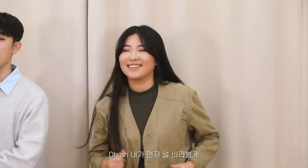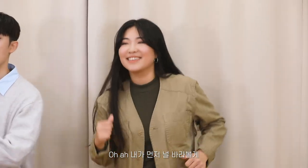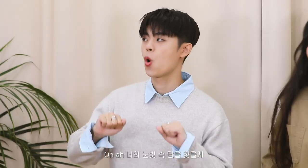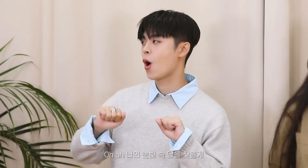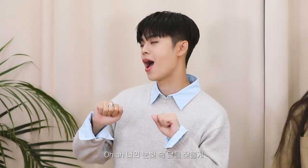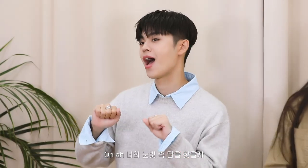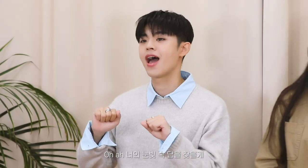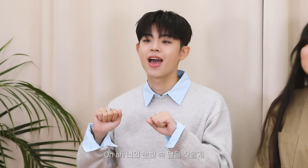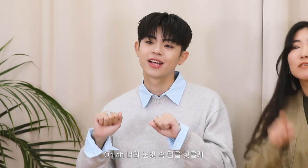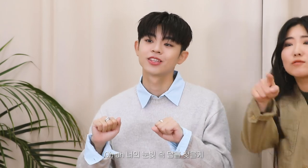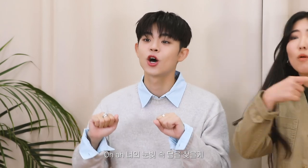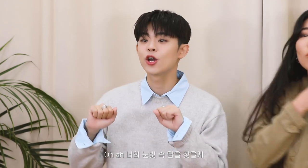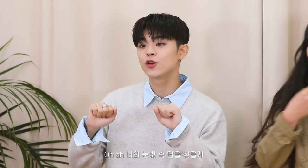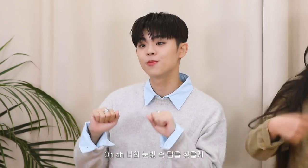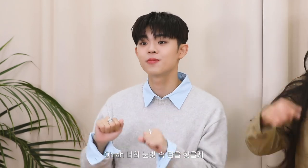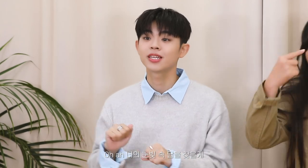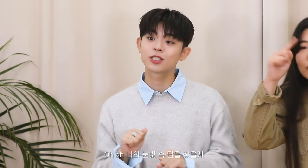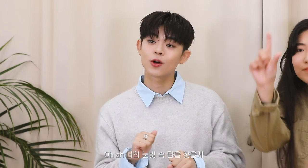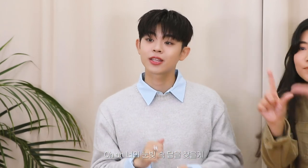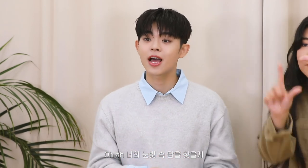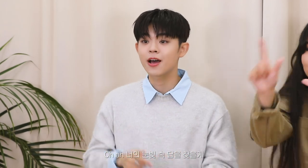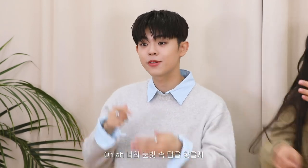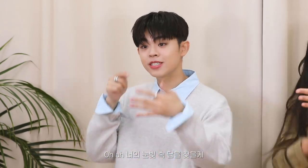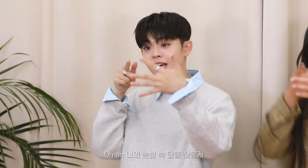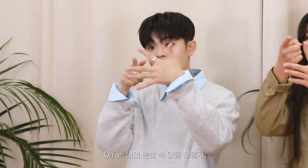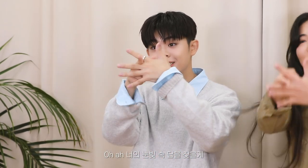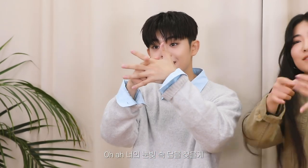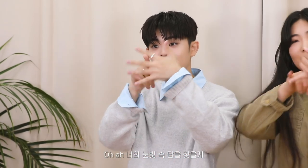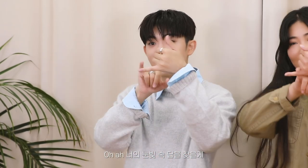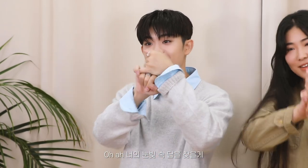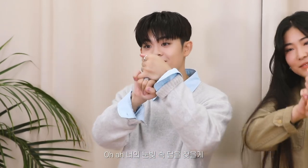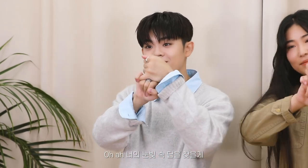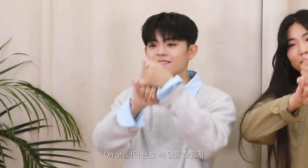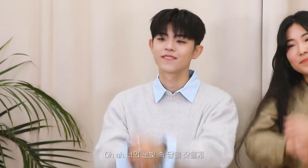Oh ah I'll find the answer in your eyes